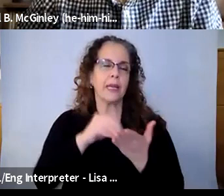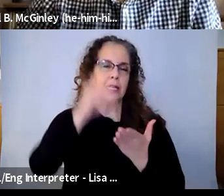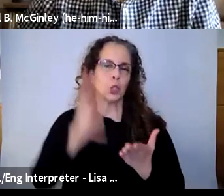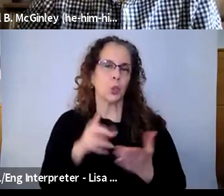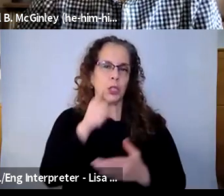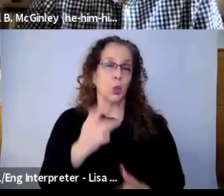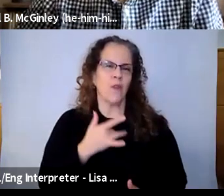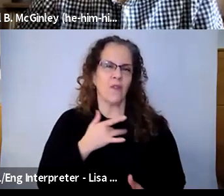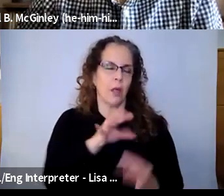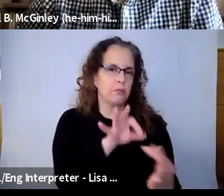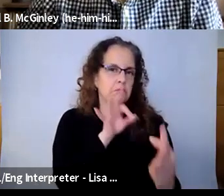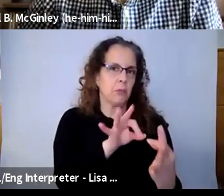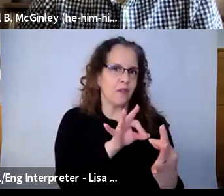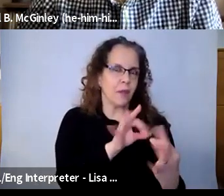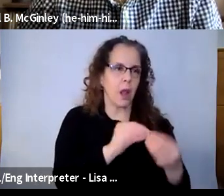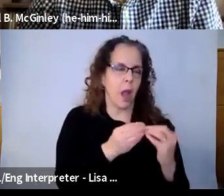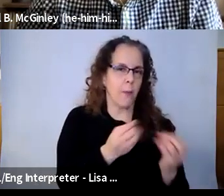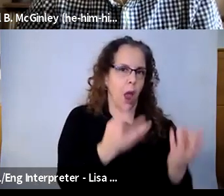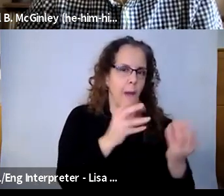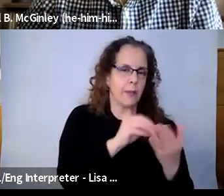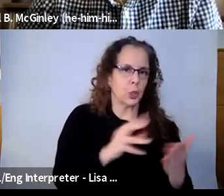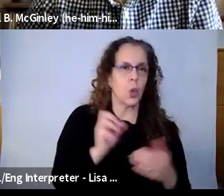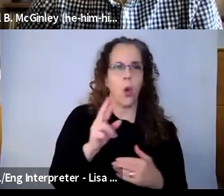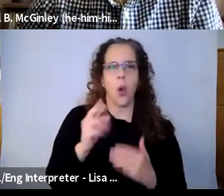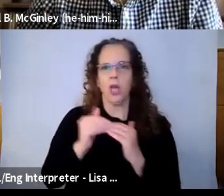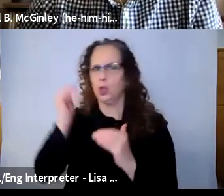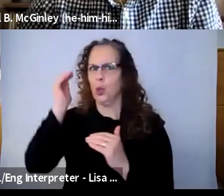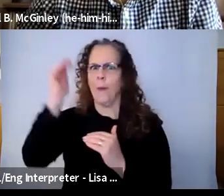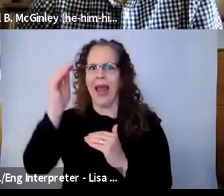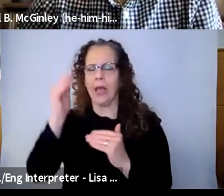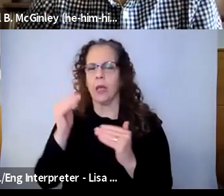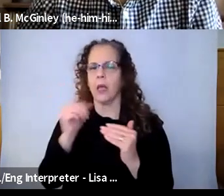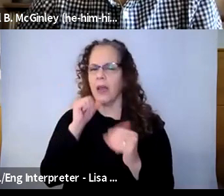right amount, too many? Maybe your opinions will differ, that's totally fine.